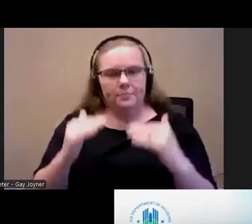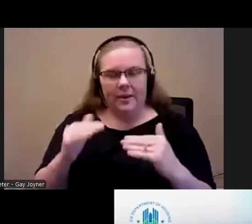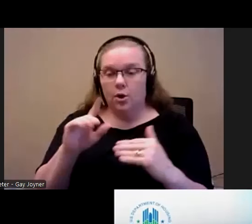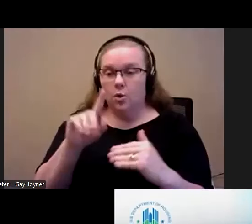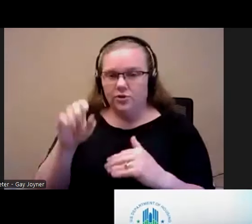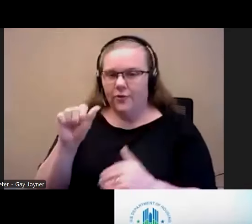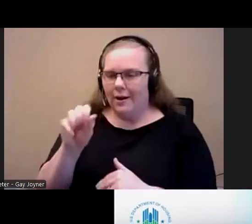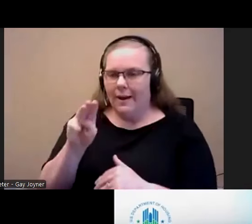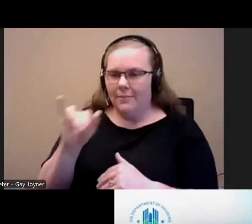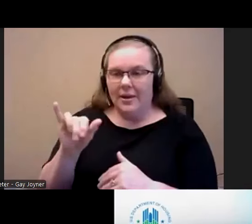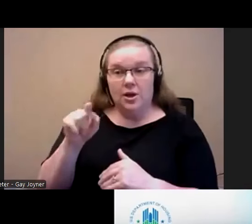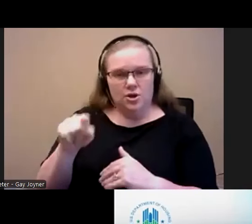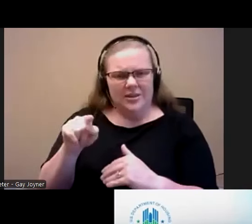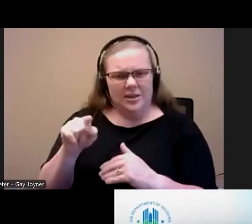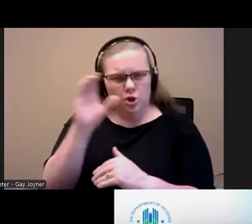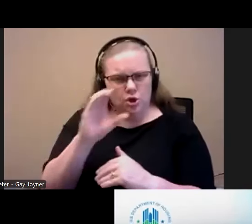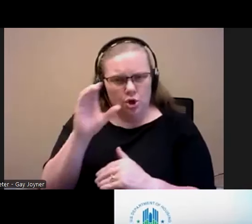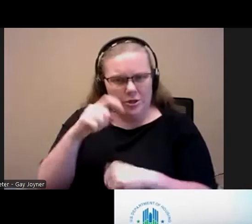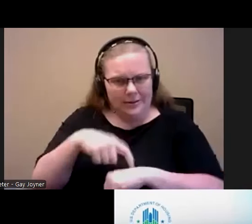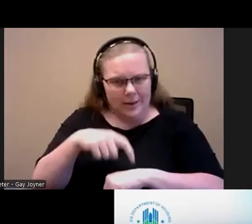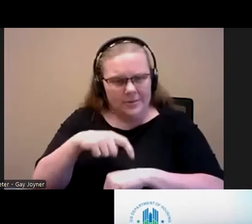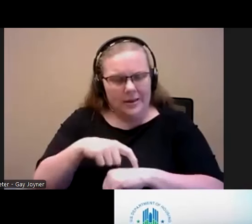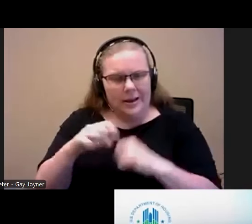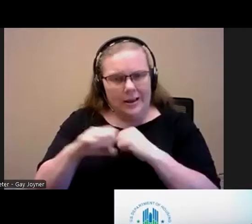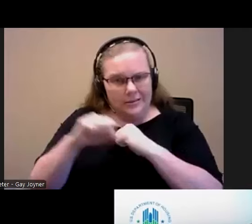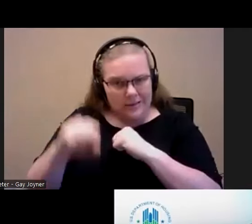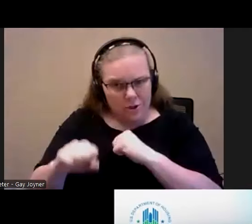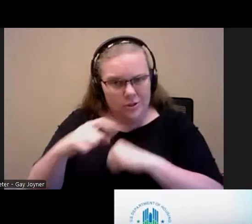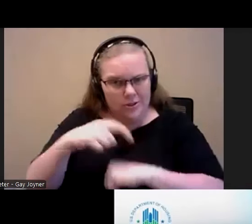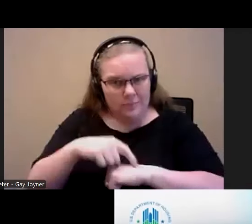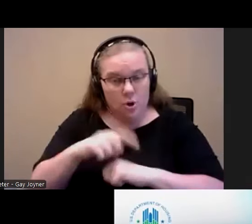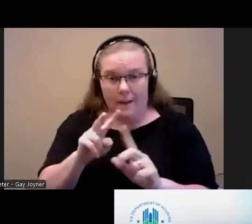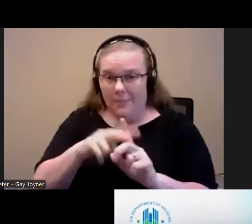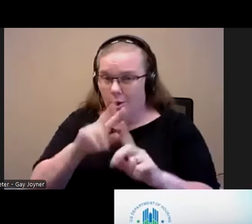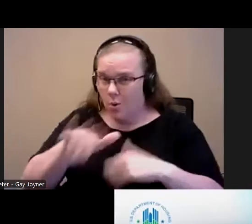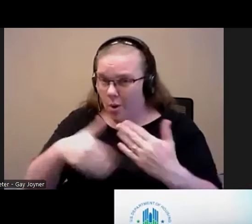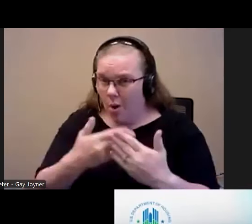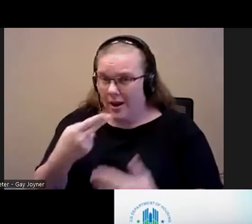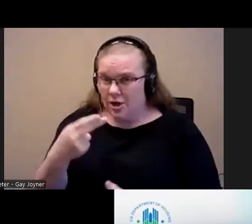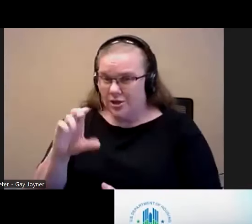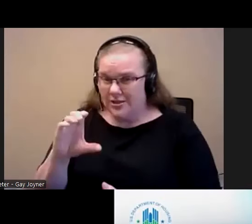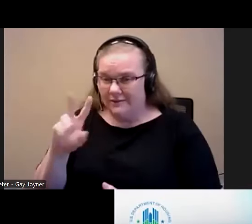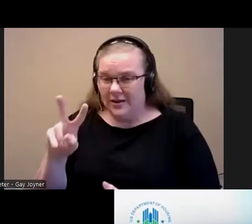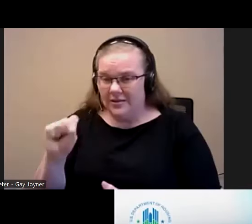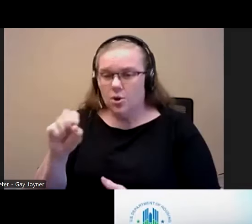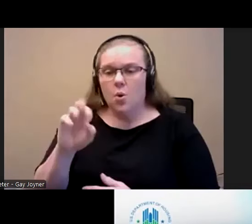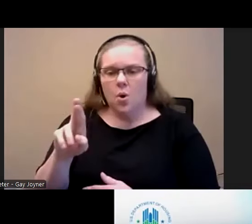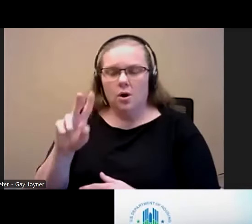these times in extension requirements apply to all HCV's or just mainstream vouchers?